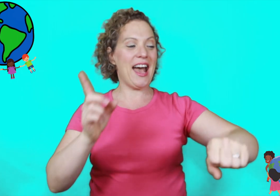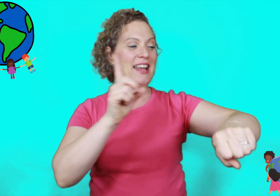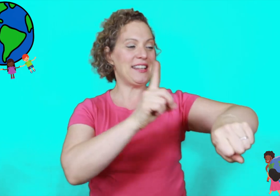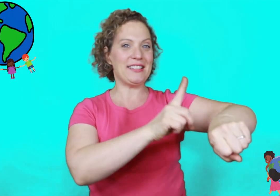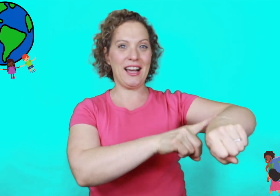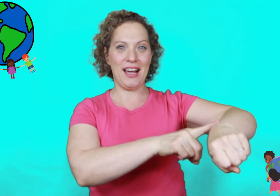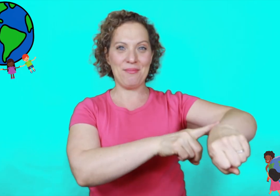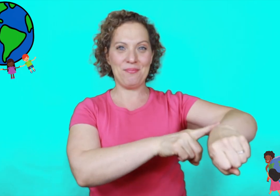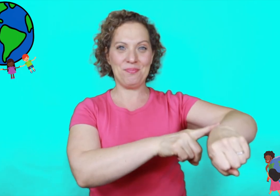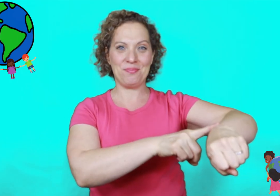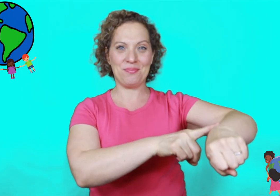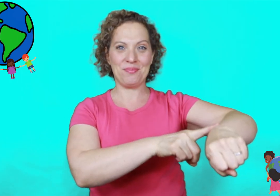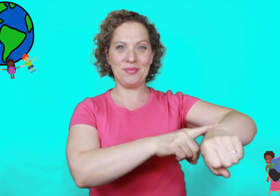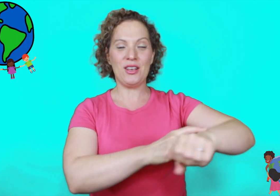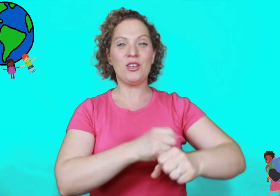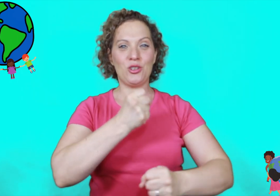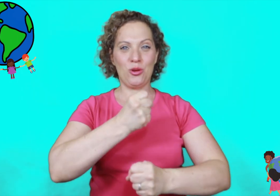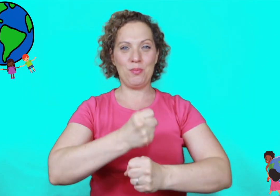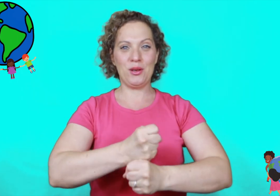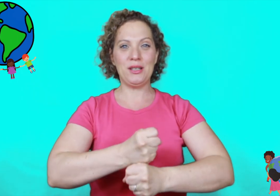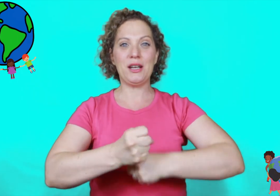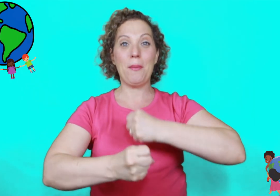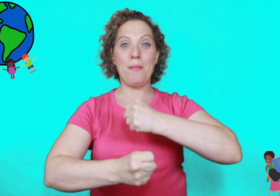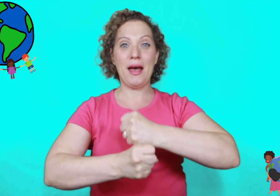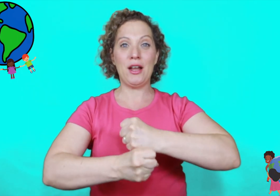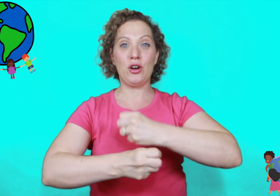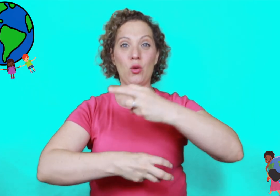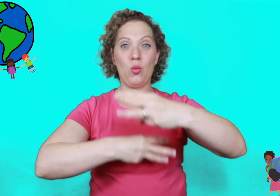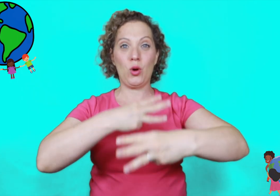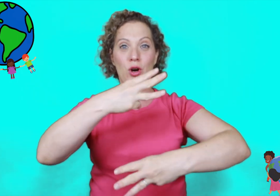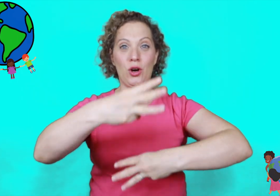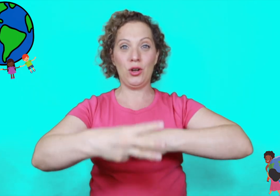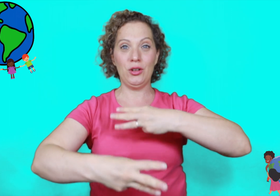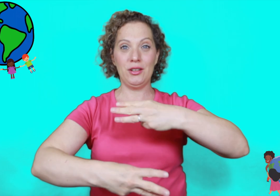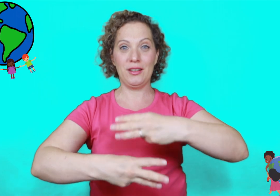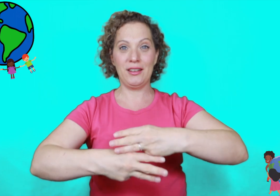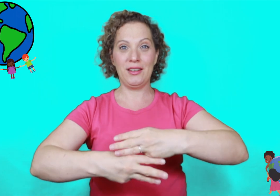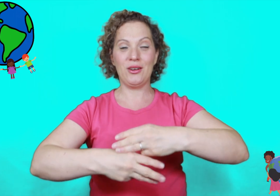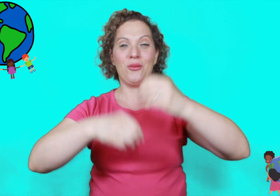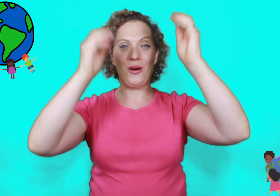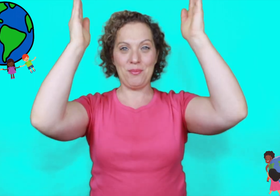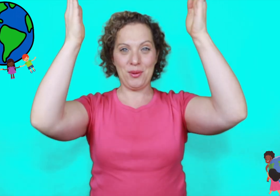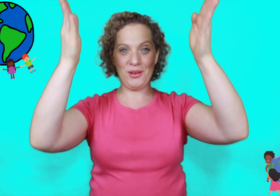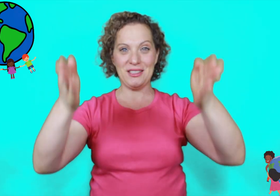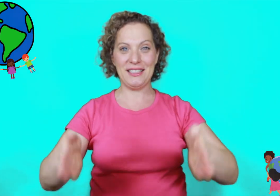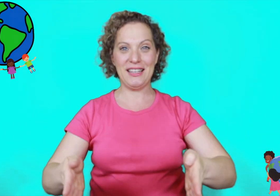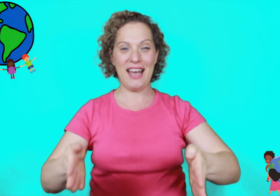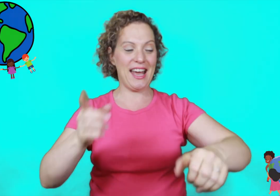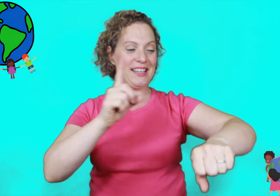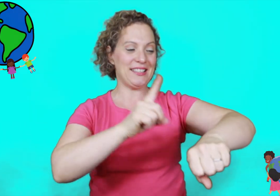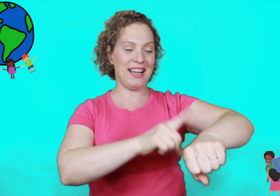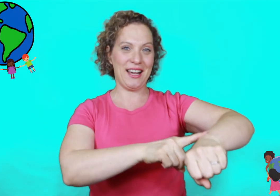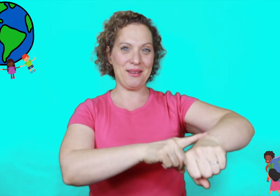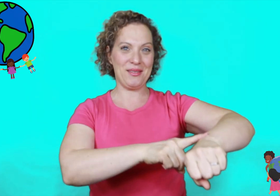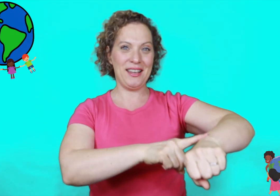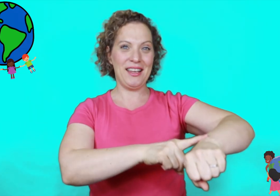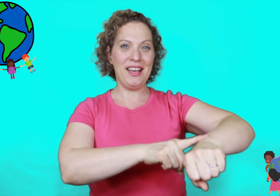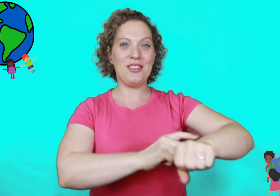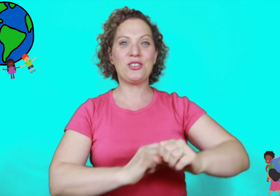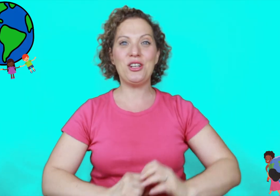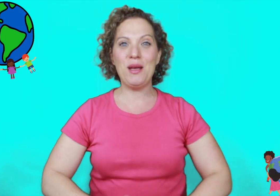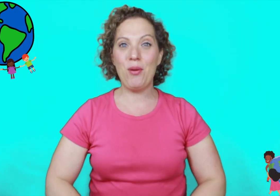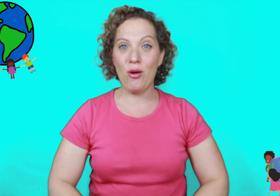at a time so we're building a better world one person at a time there's going to be a part where